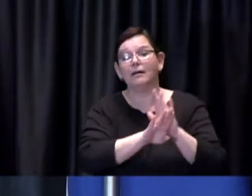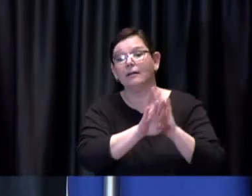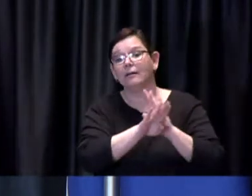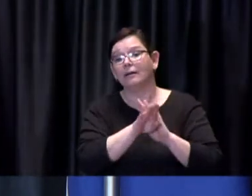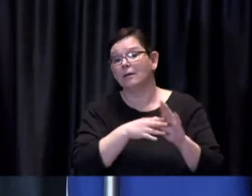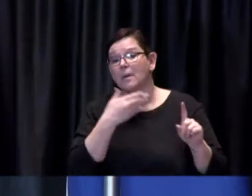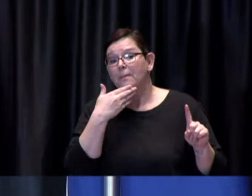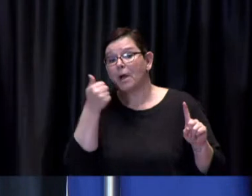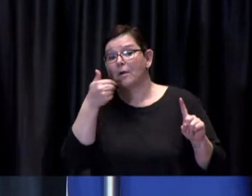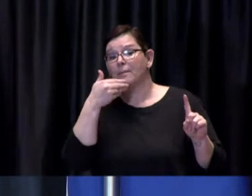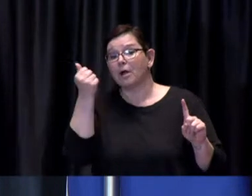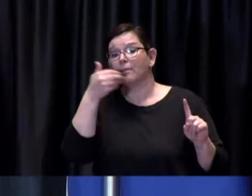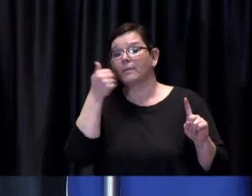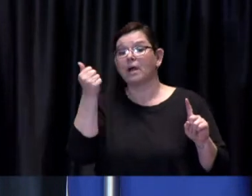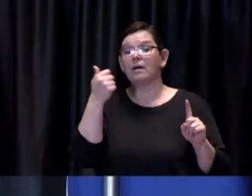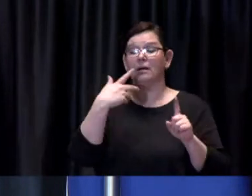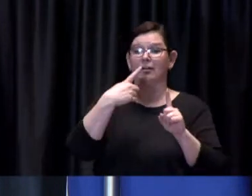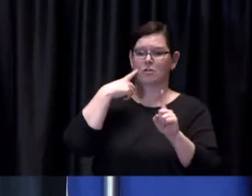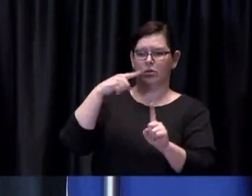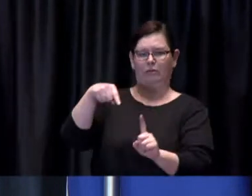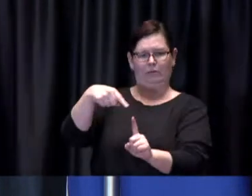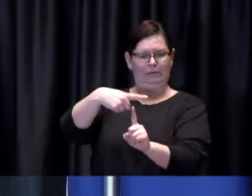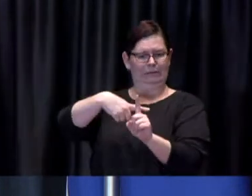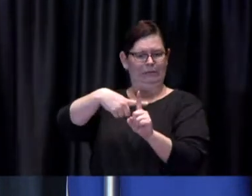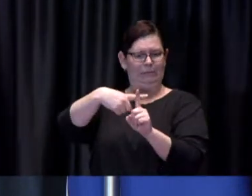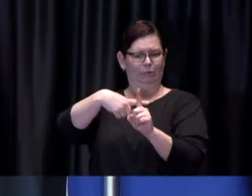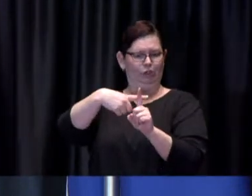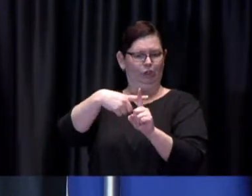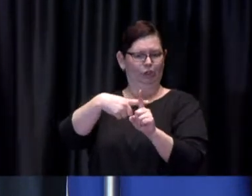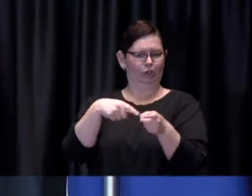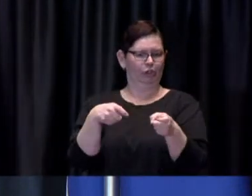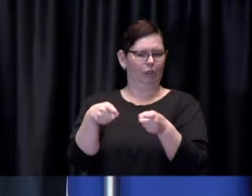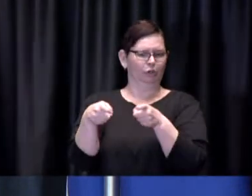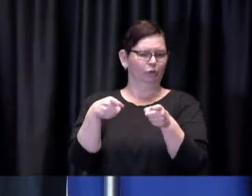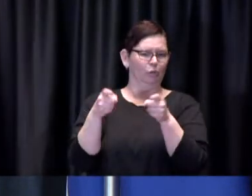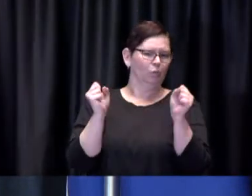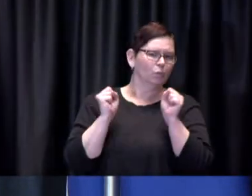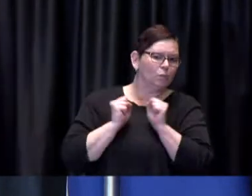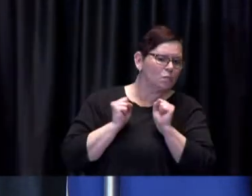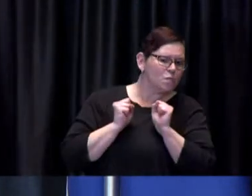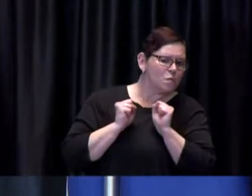much much easier within the context of your community-based family practice but I do